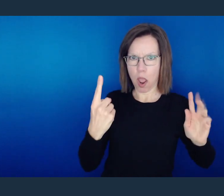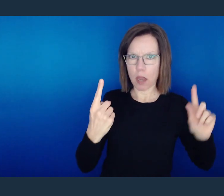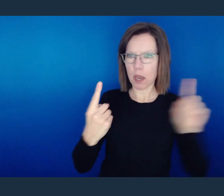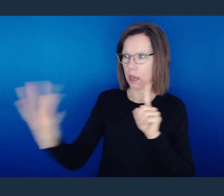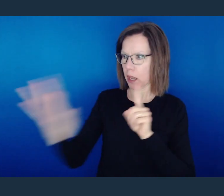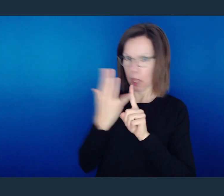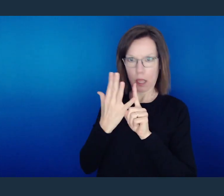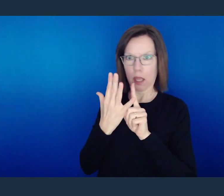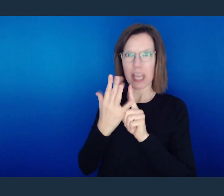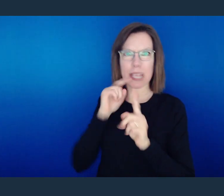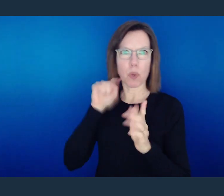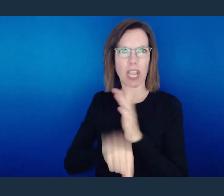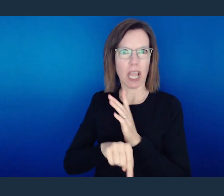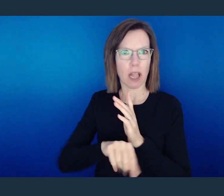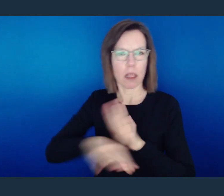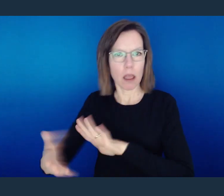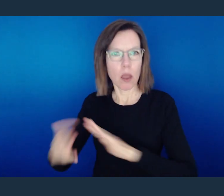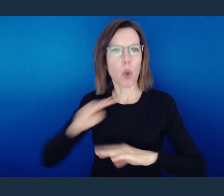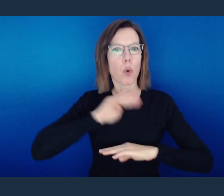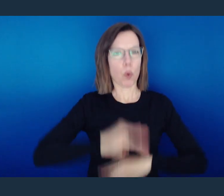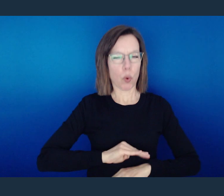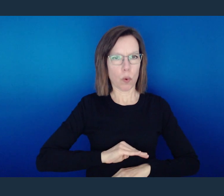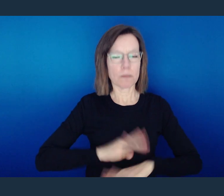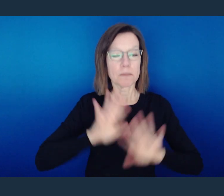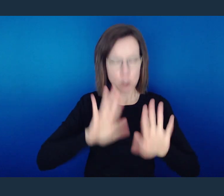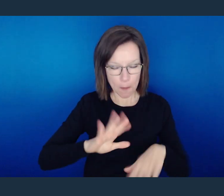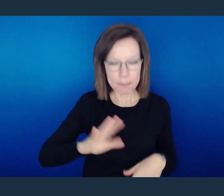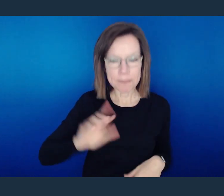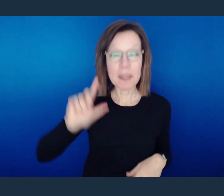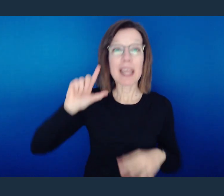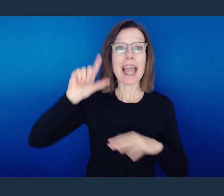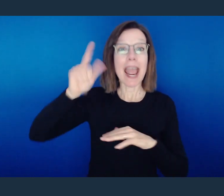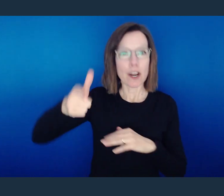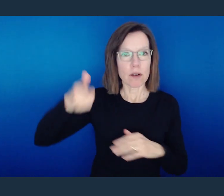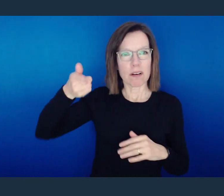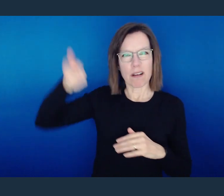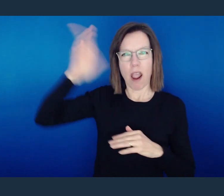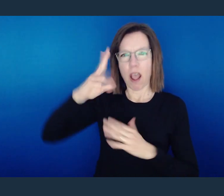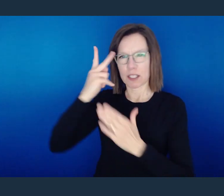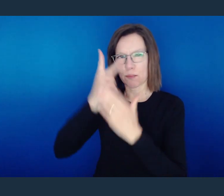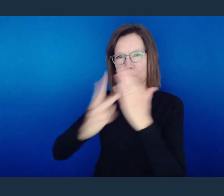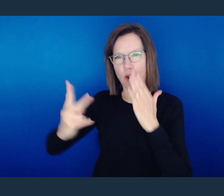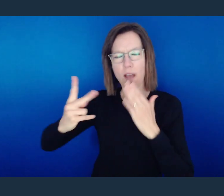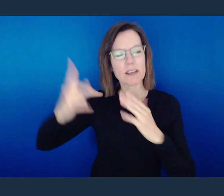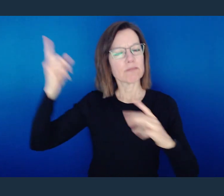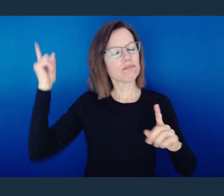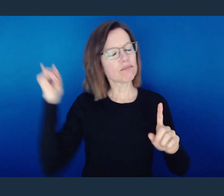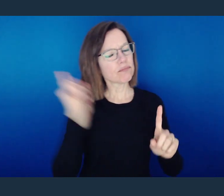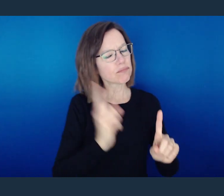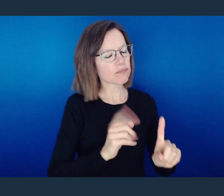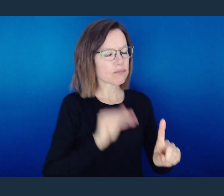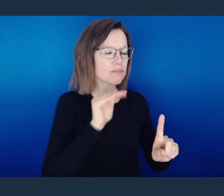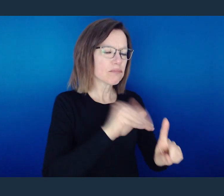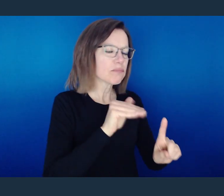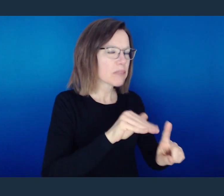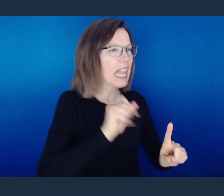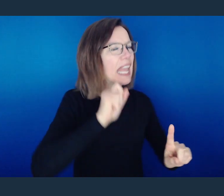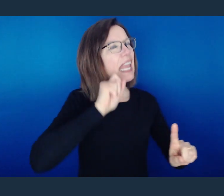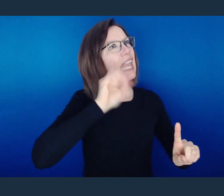And this is what happens. You see, but when the prophet of God comes to David, he gives David an illustrative narrative